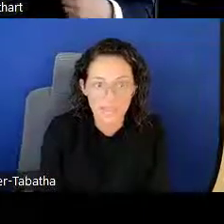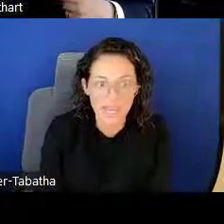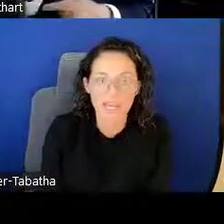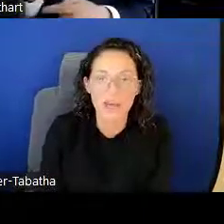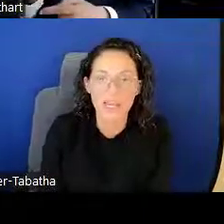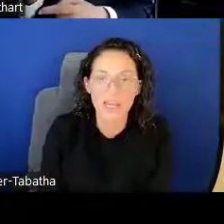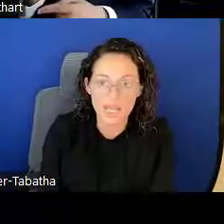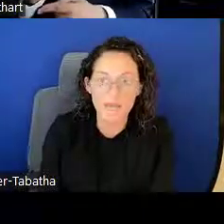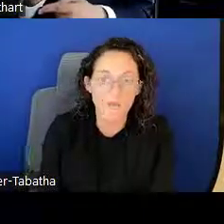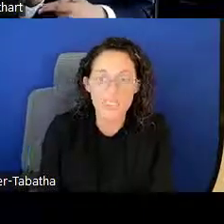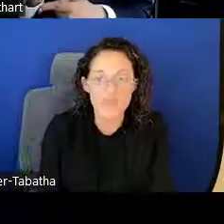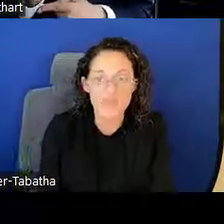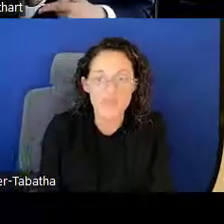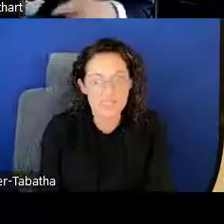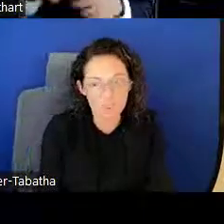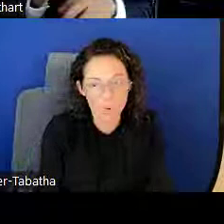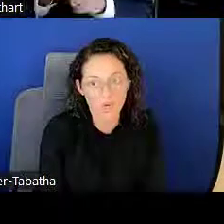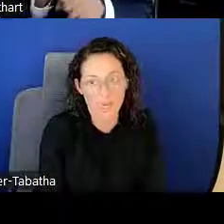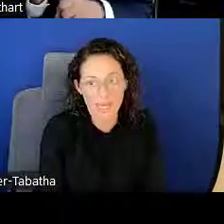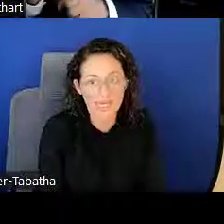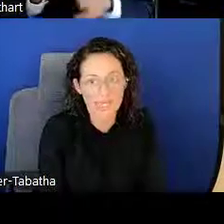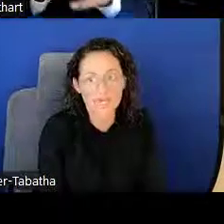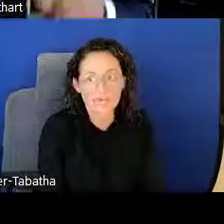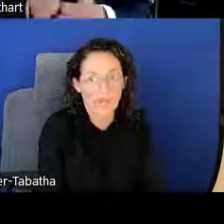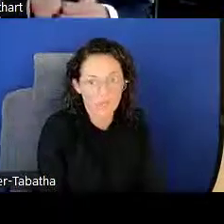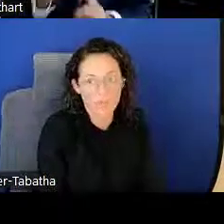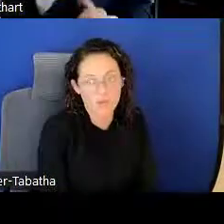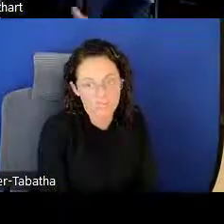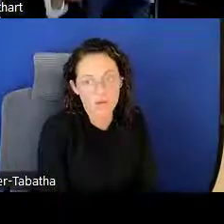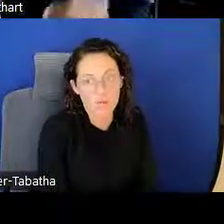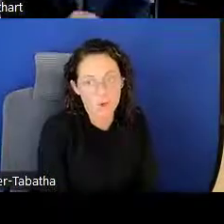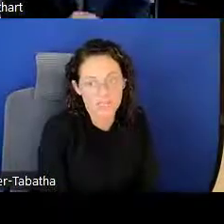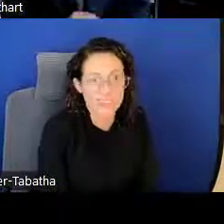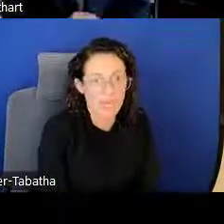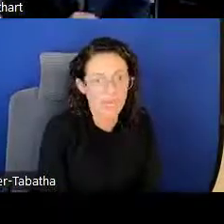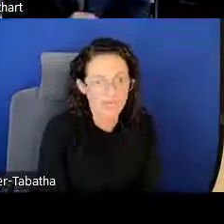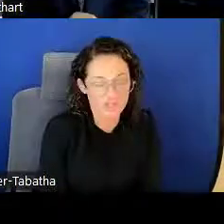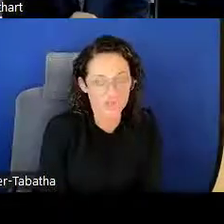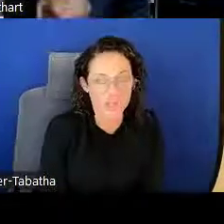And again, we do not support any .. . LRP awards is not eligible